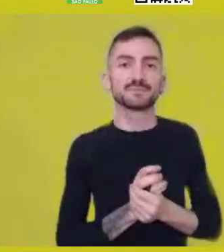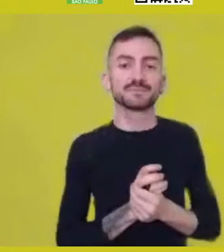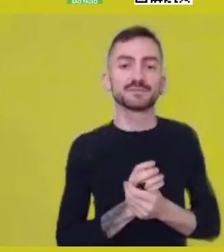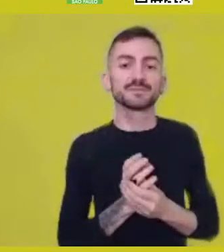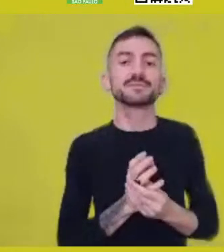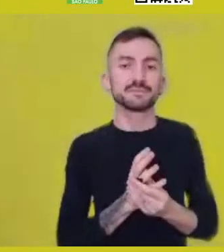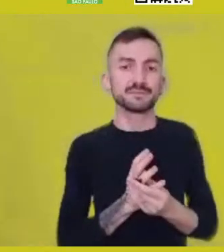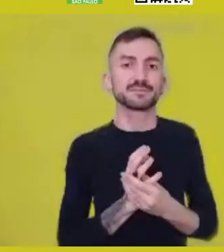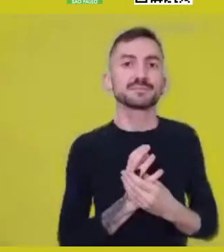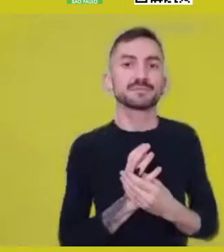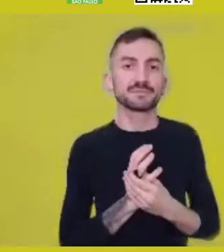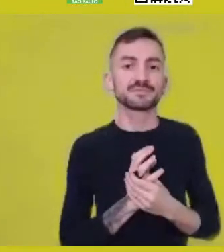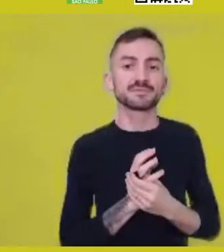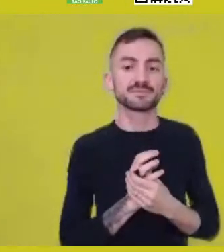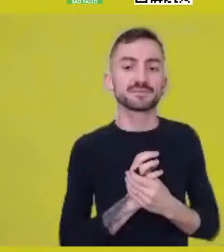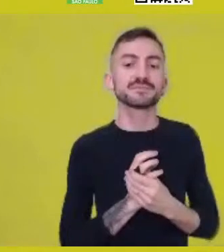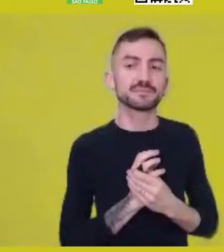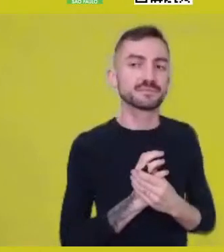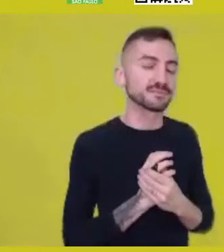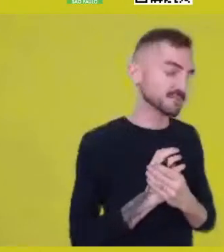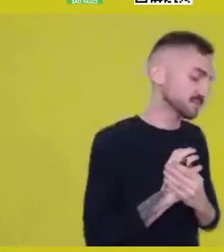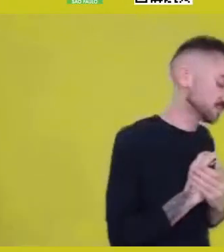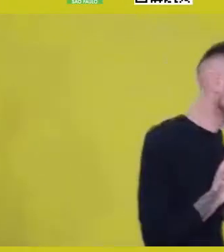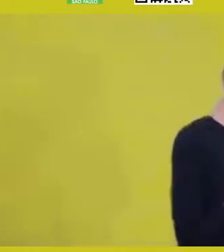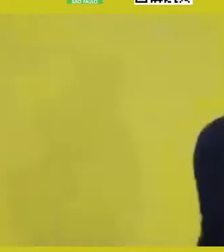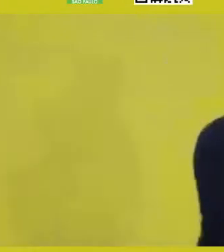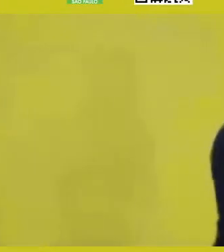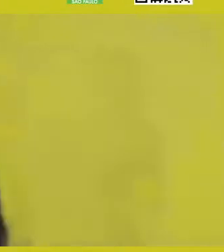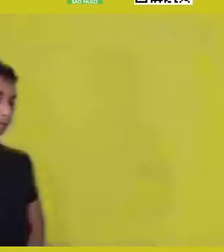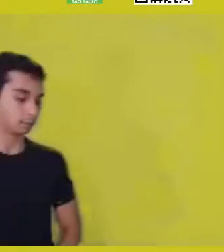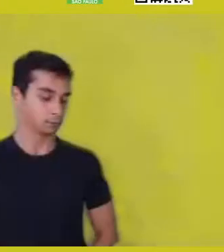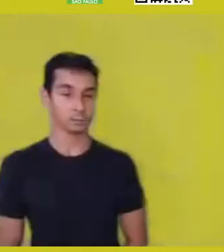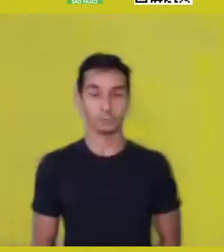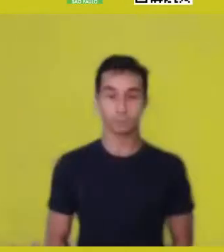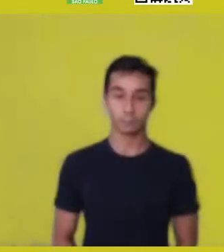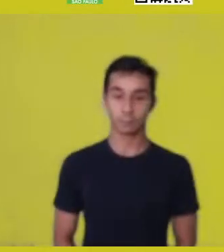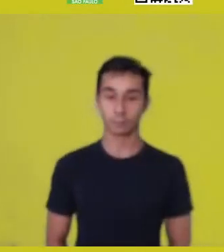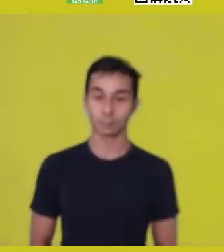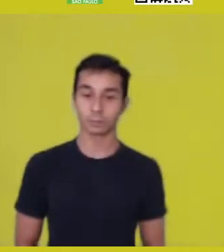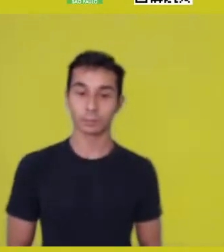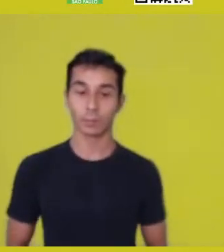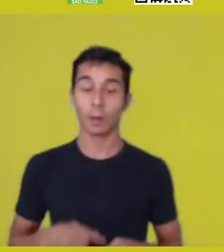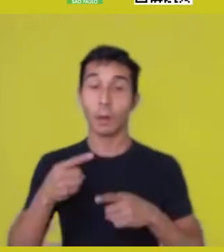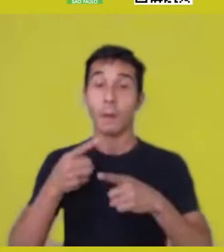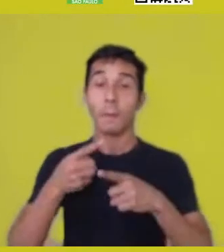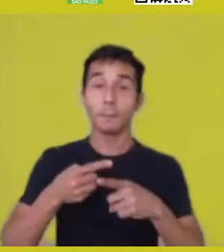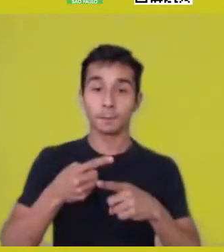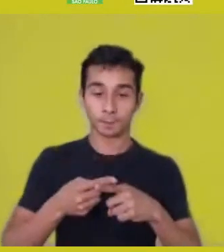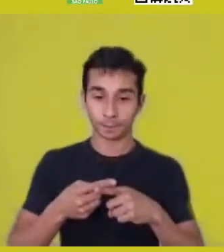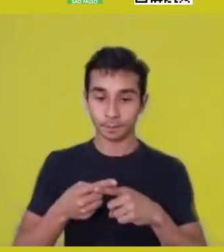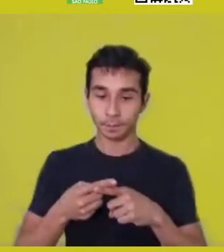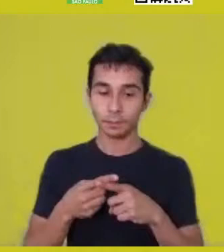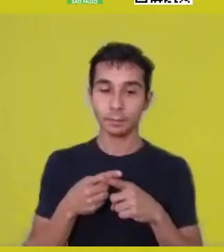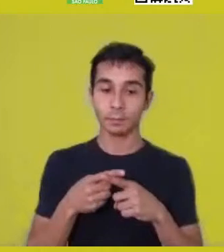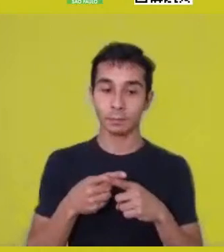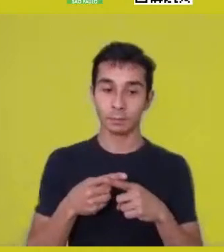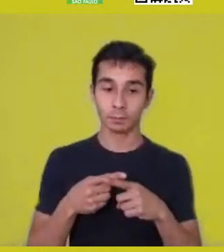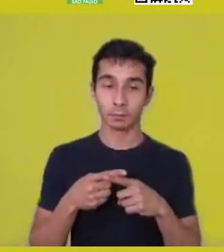See, because it... I mean, in order for this religion to exist